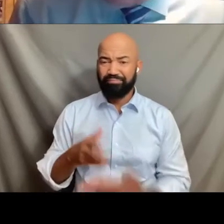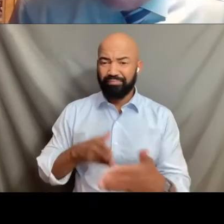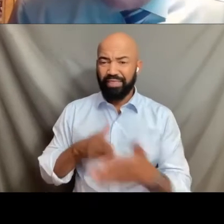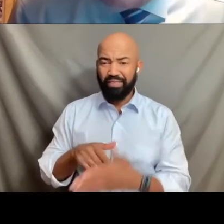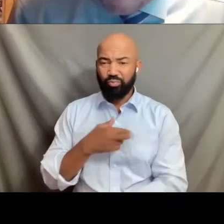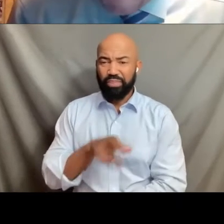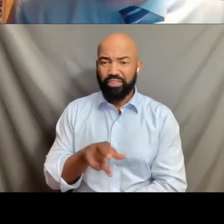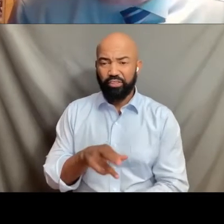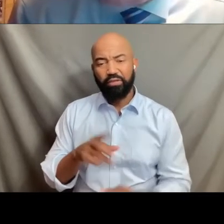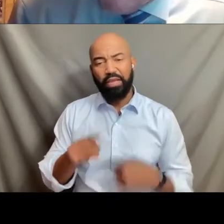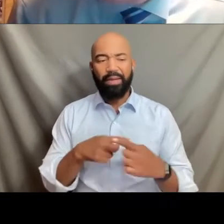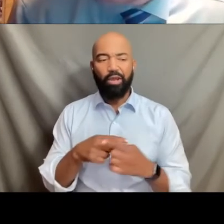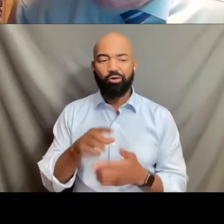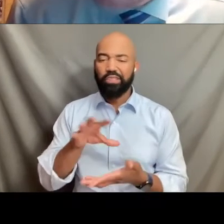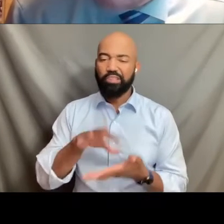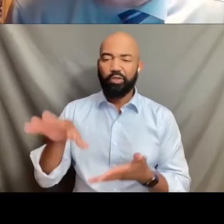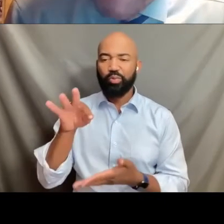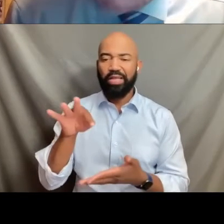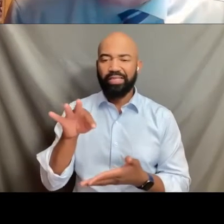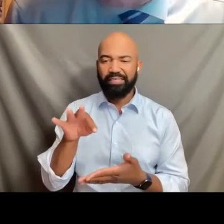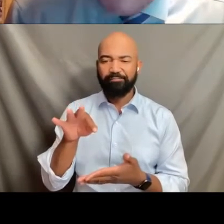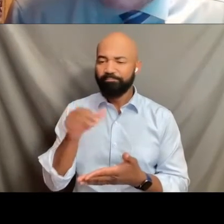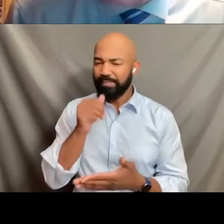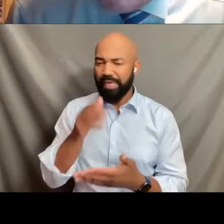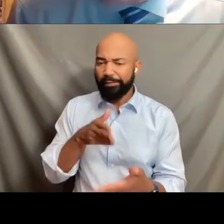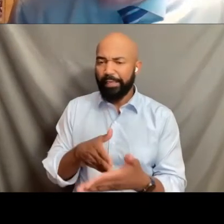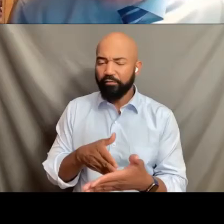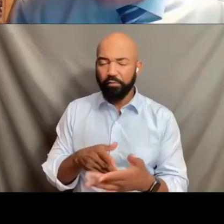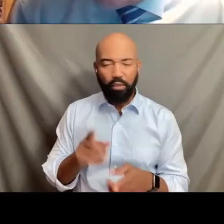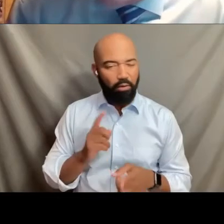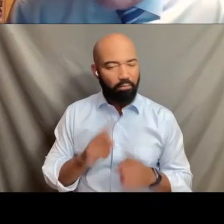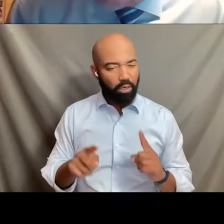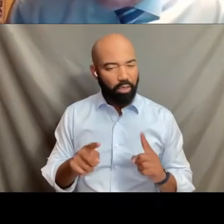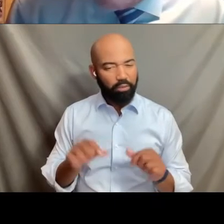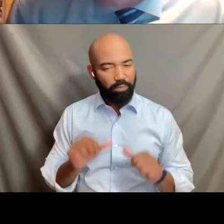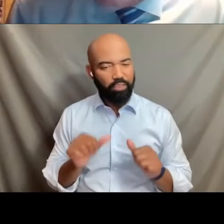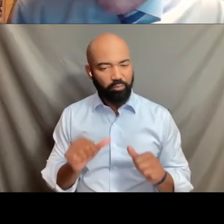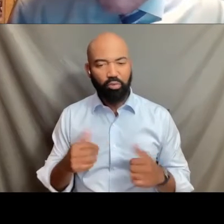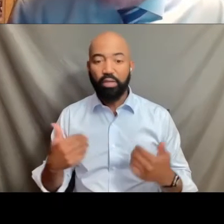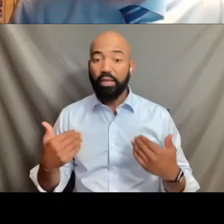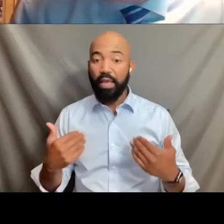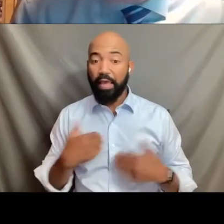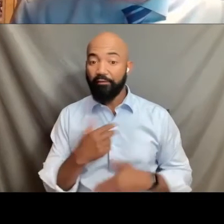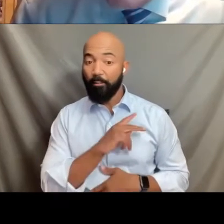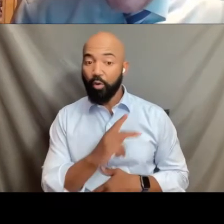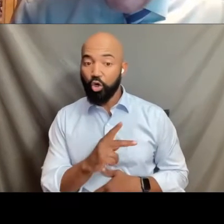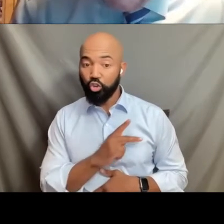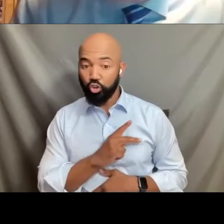However, I do think it's possible to reconcile personally held beliefs about religion